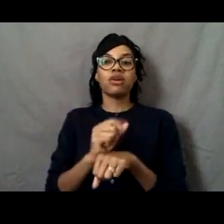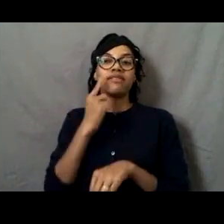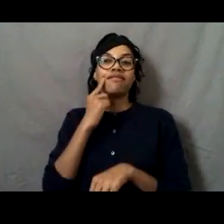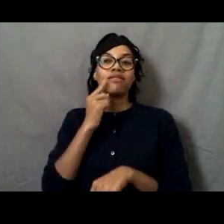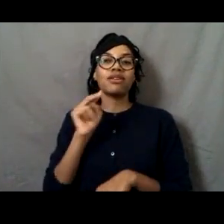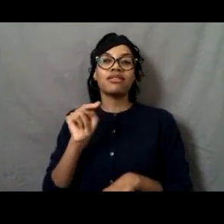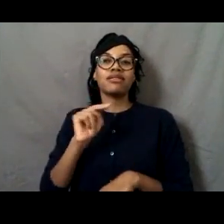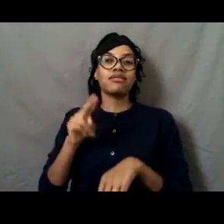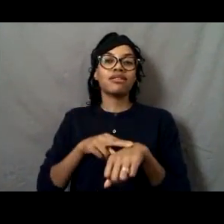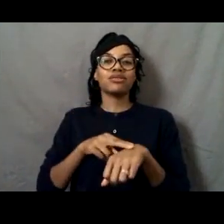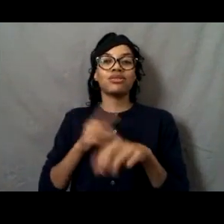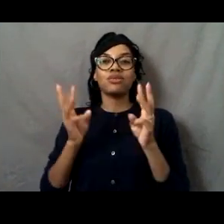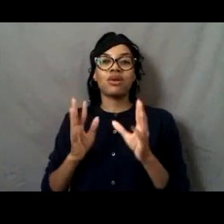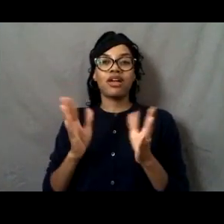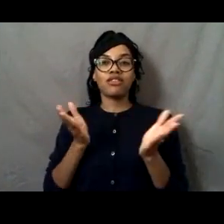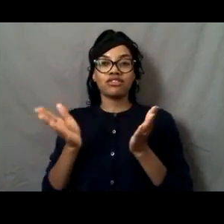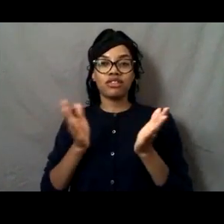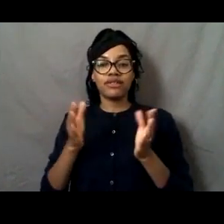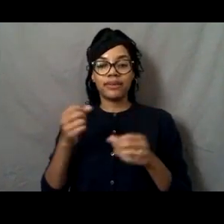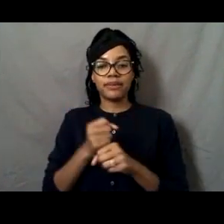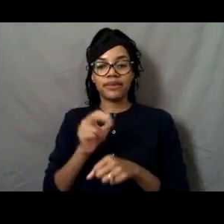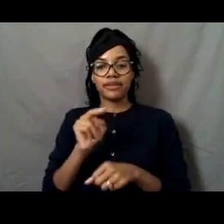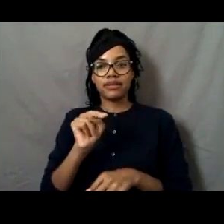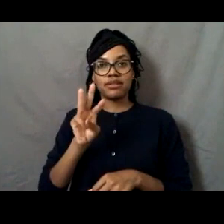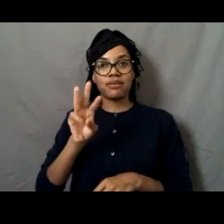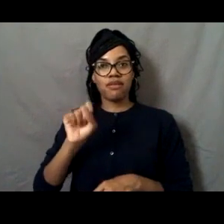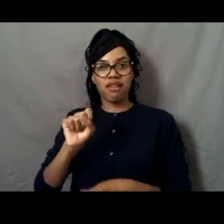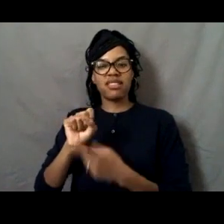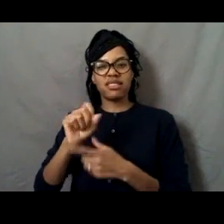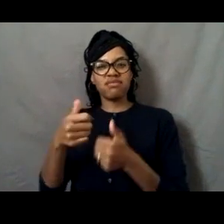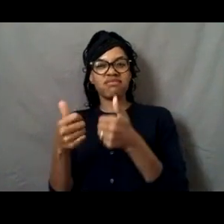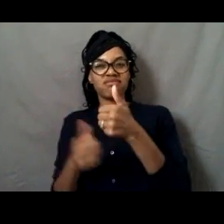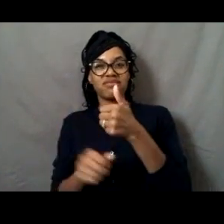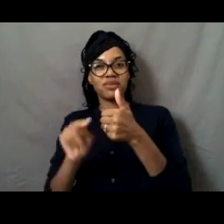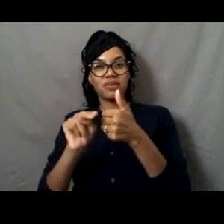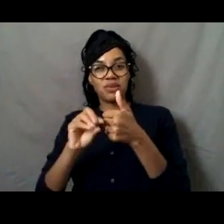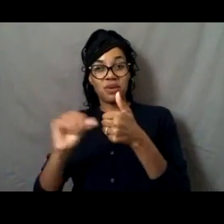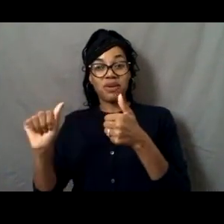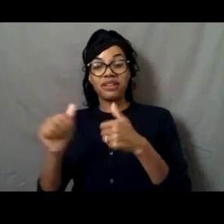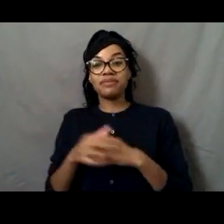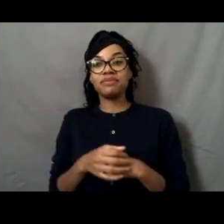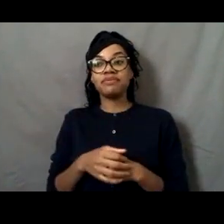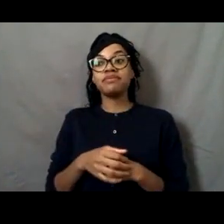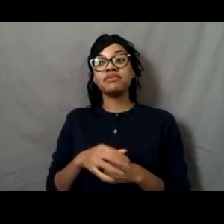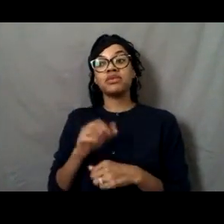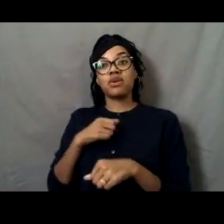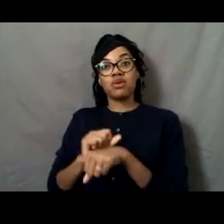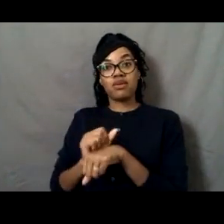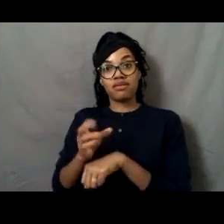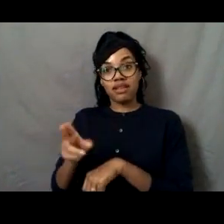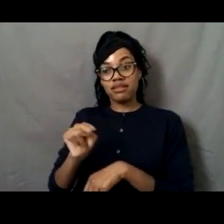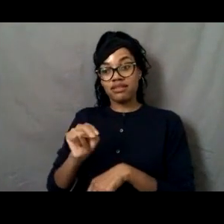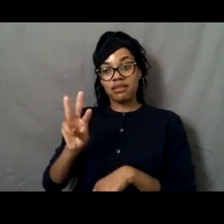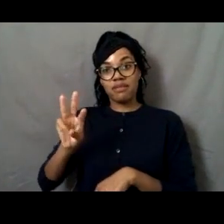the National Weather Service is part of NOAA. So that was actually my first exposure to NOAA was the National Weather Service.